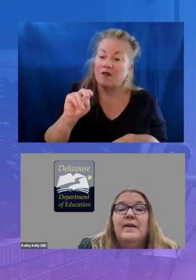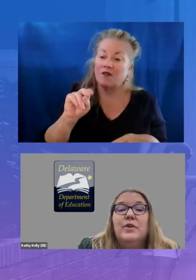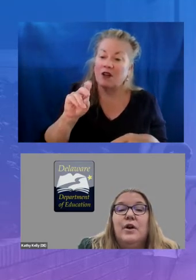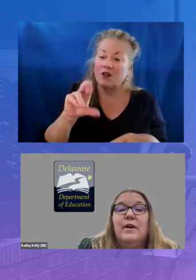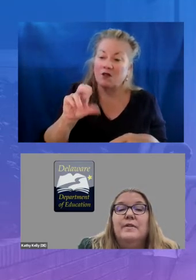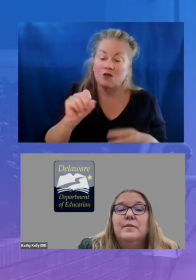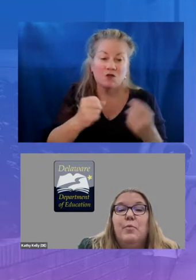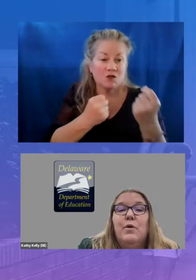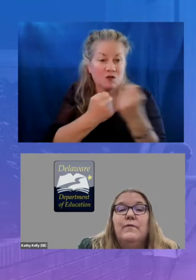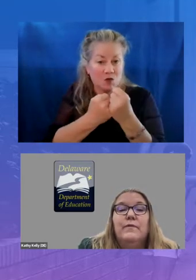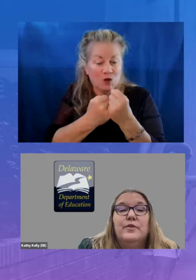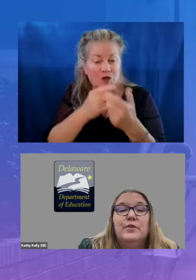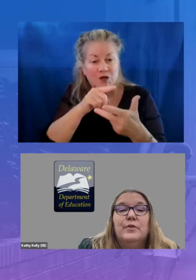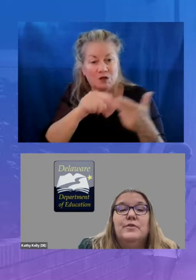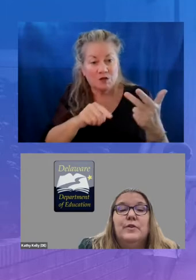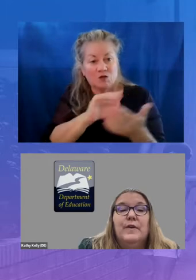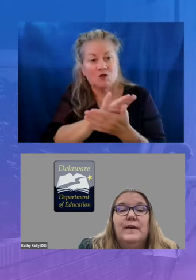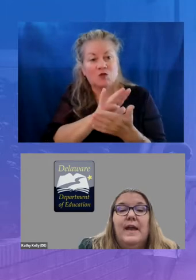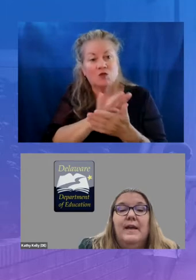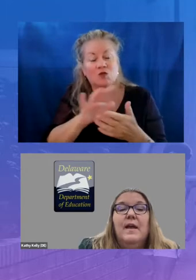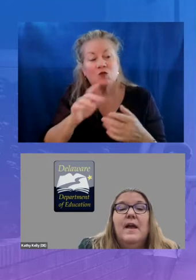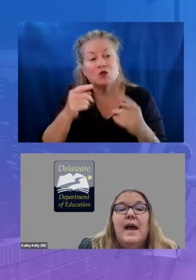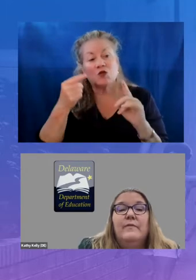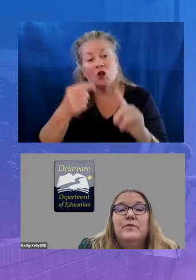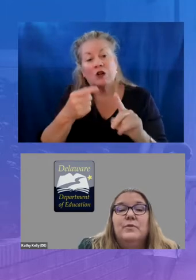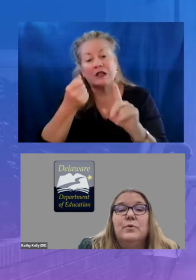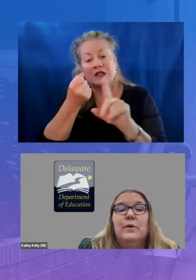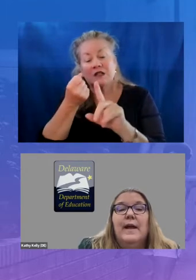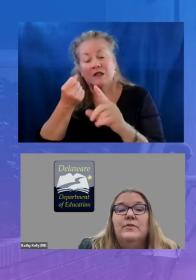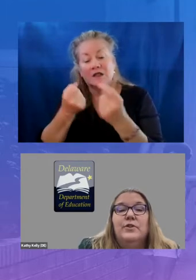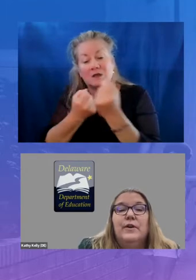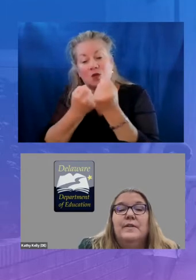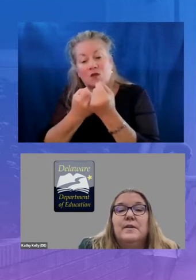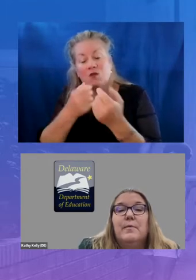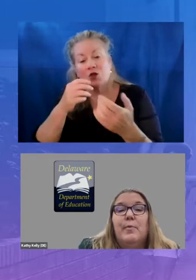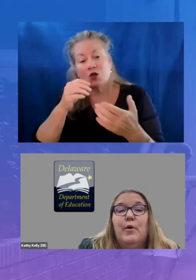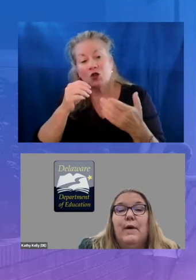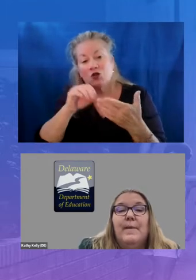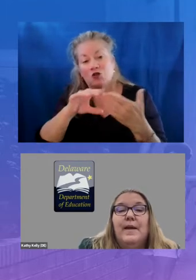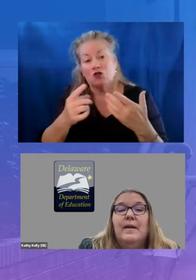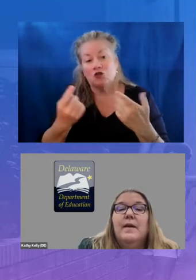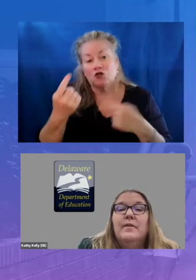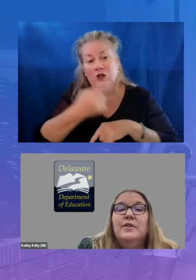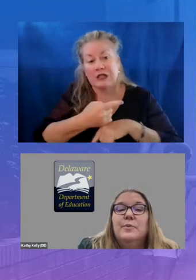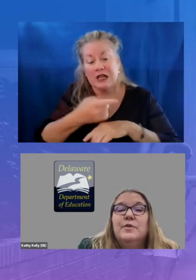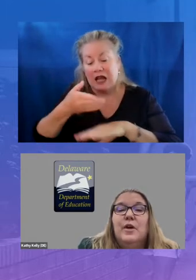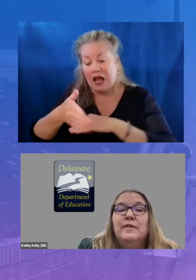targeted support for students during the day after school and during summer programming this resulted